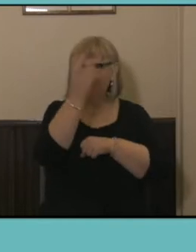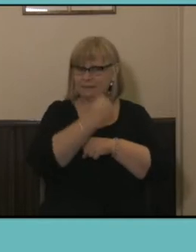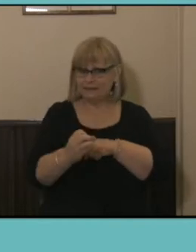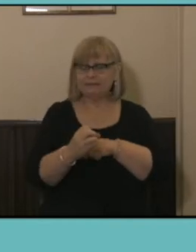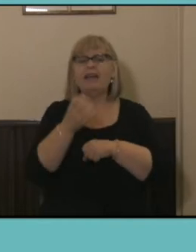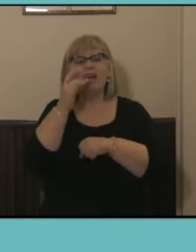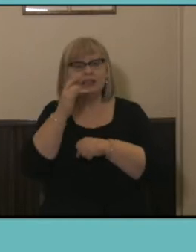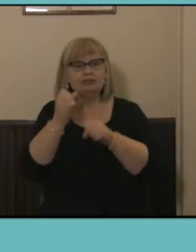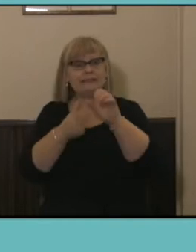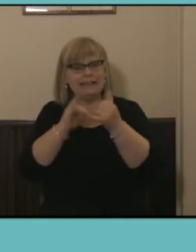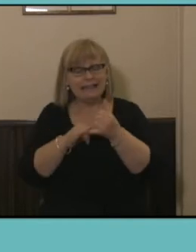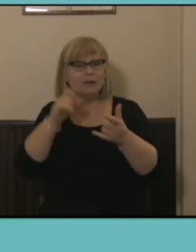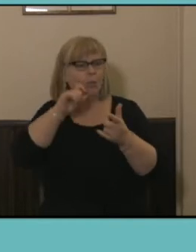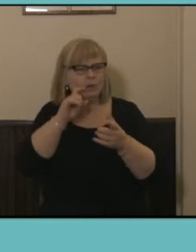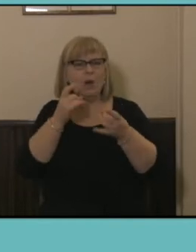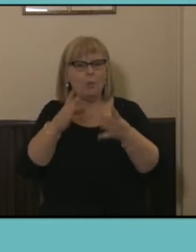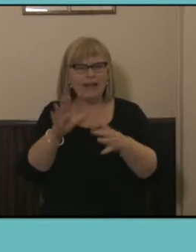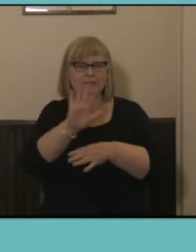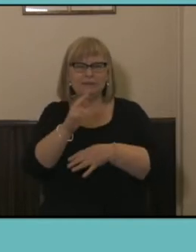Gas, Water and Waste Services at around eighty four percent and both